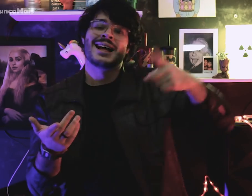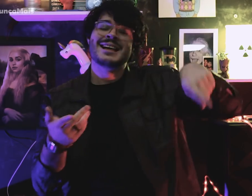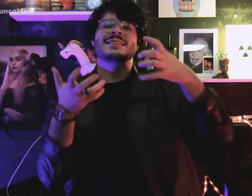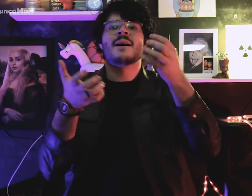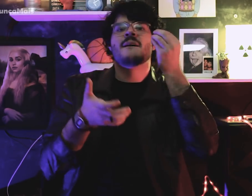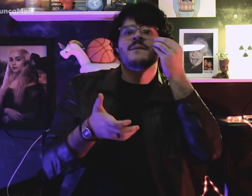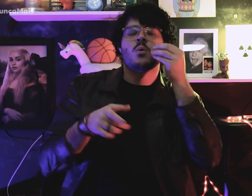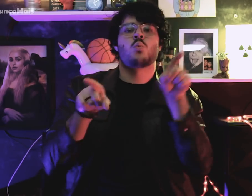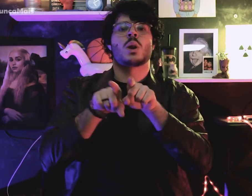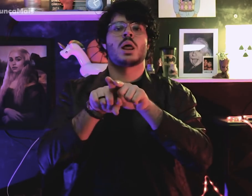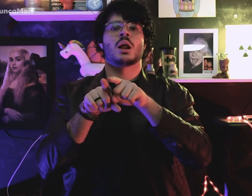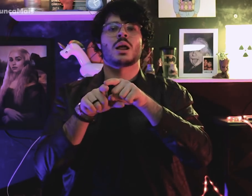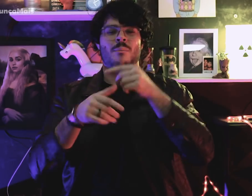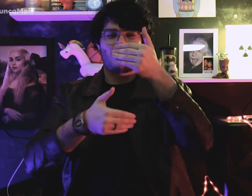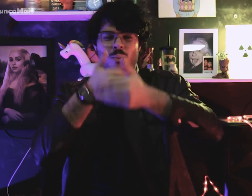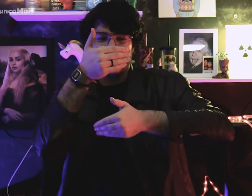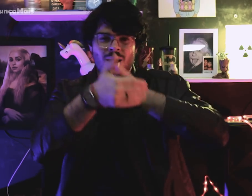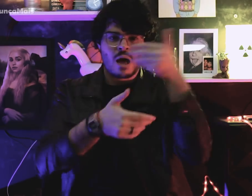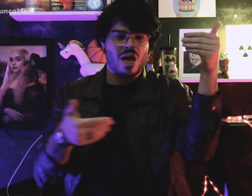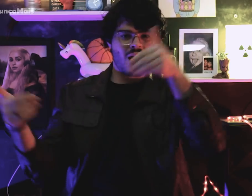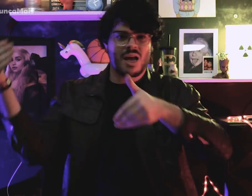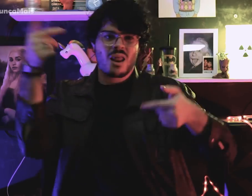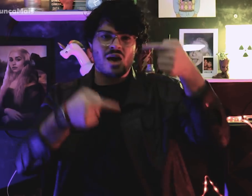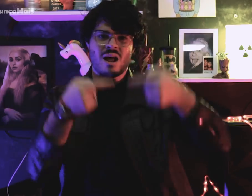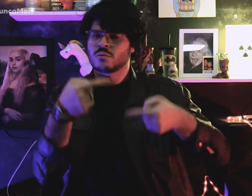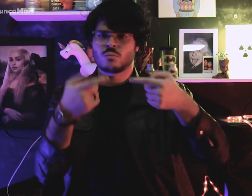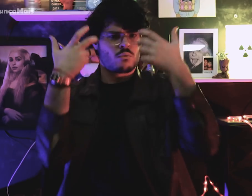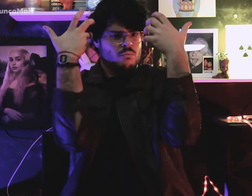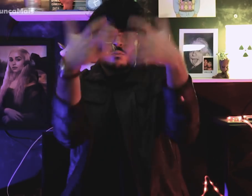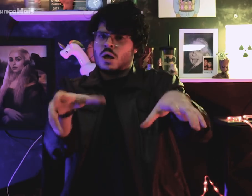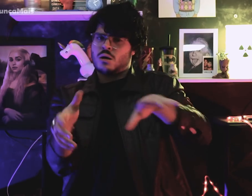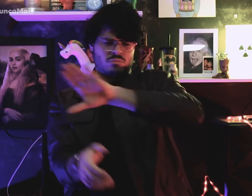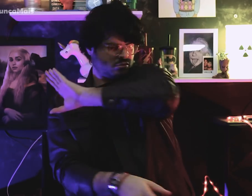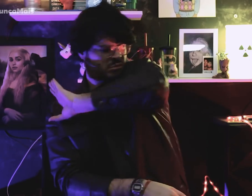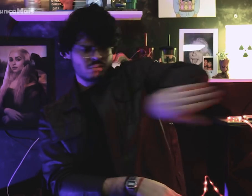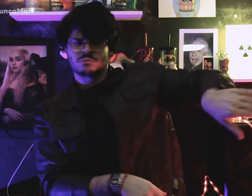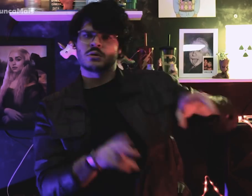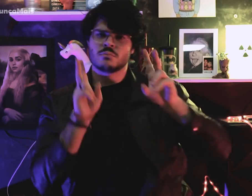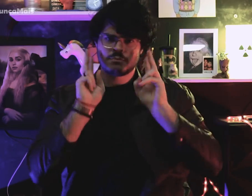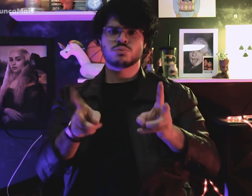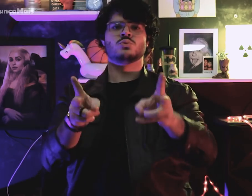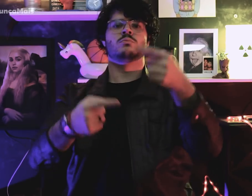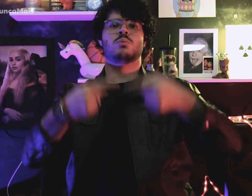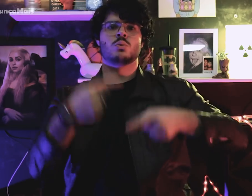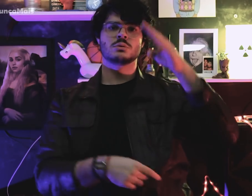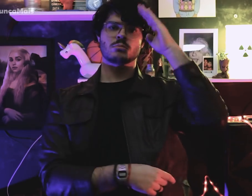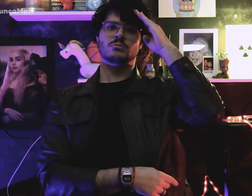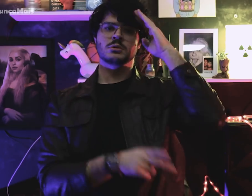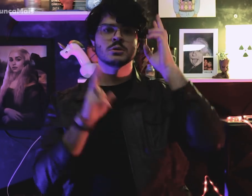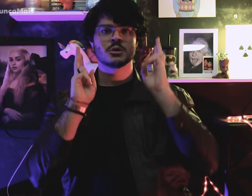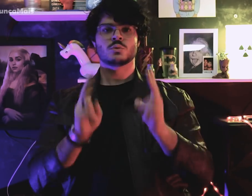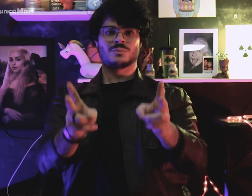Tudo isso era uma tentativa para cancelar o processo de abertura política, e manter o regime militar.